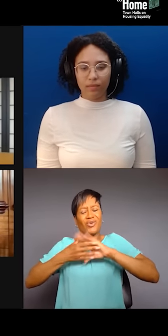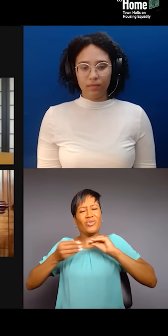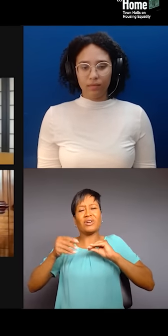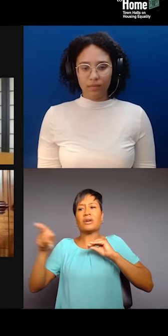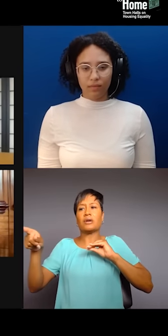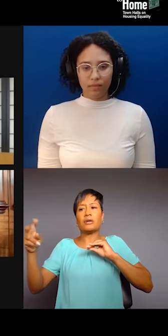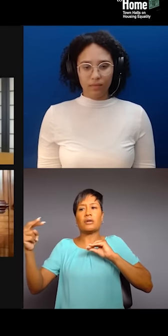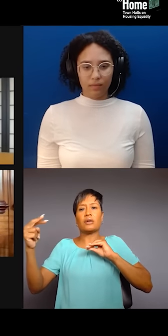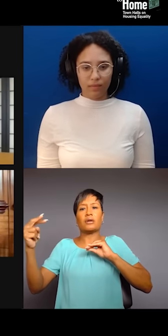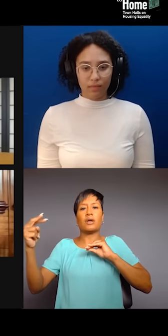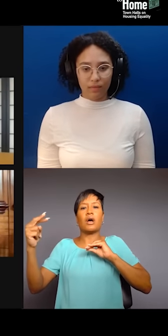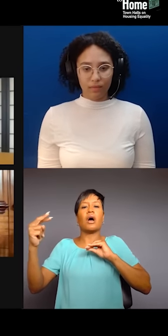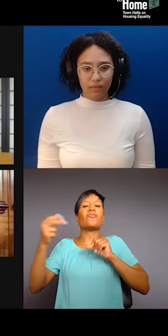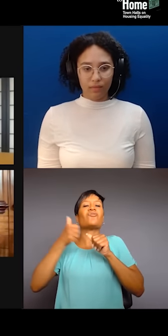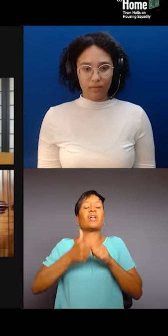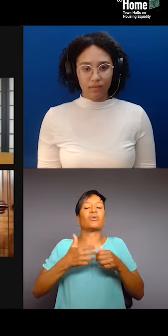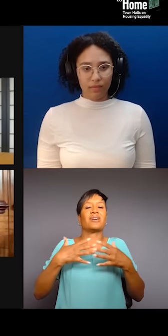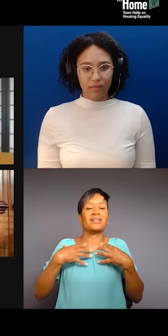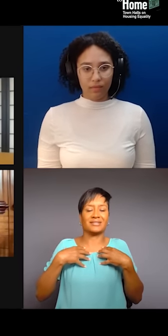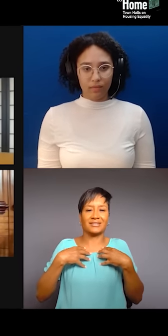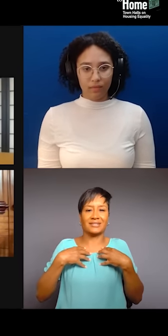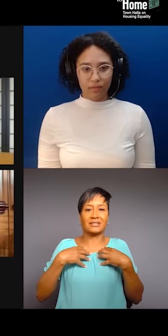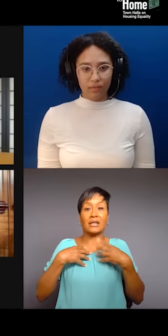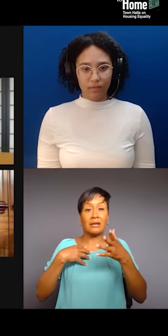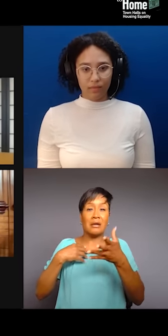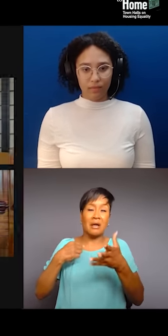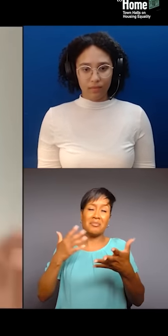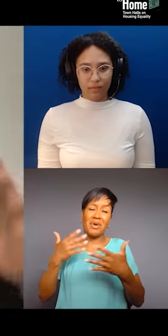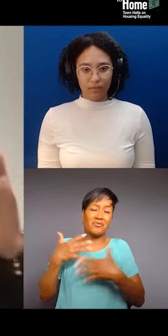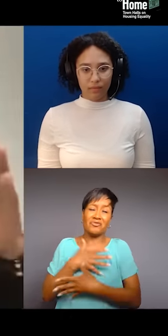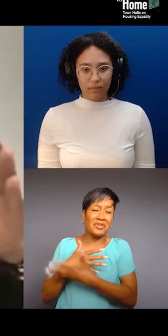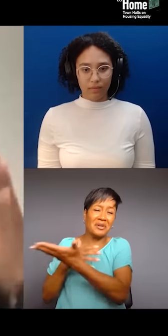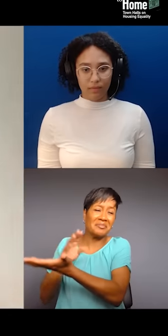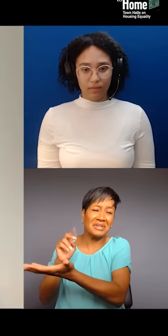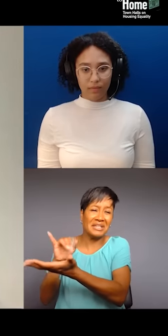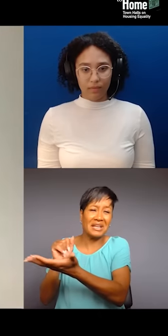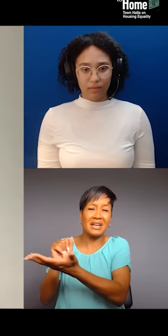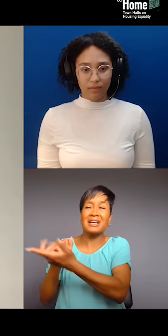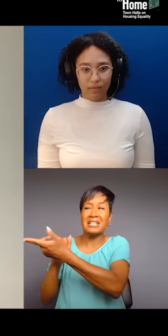And also, I've never been afraid of the media. I mean, I've had the media try to tear me down and some of the people in the media